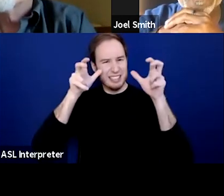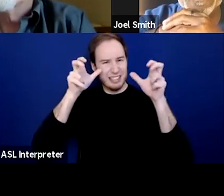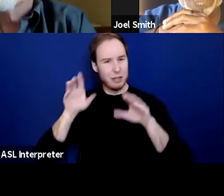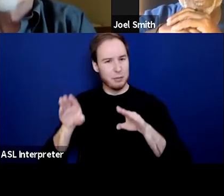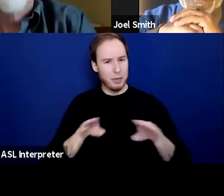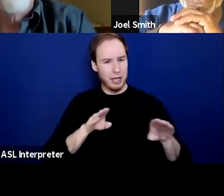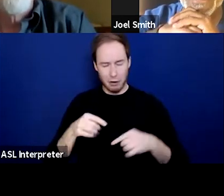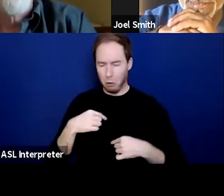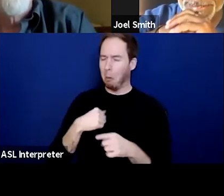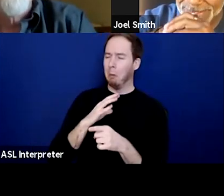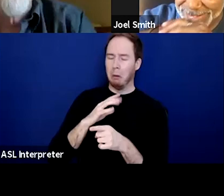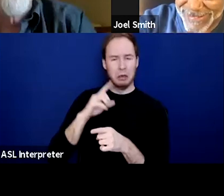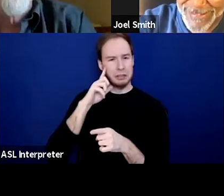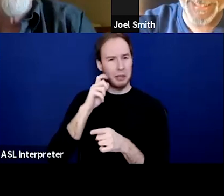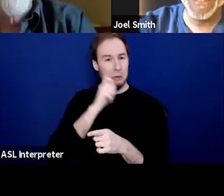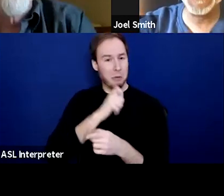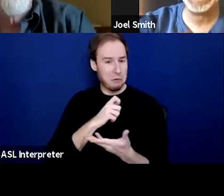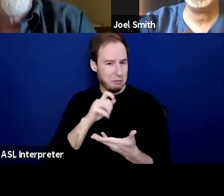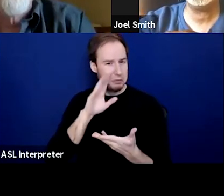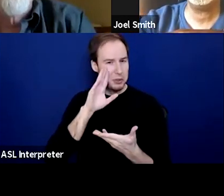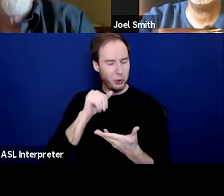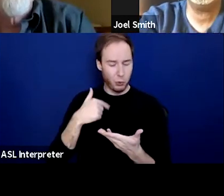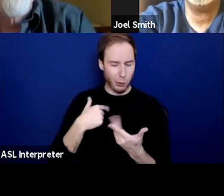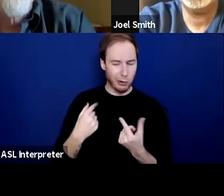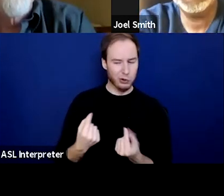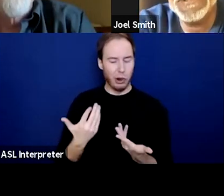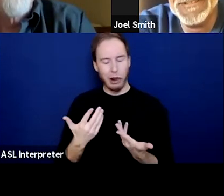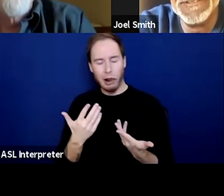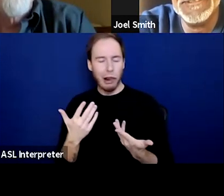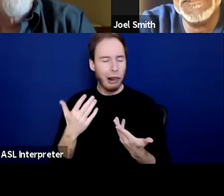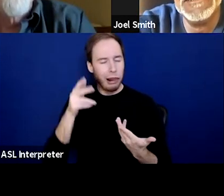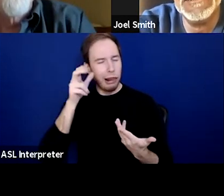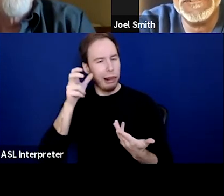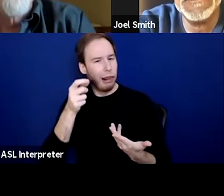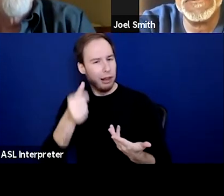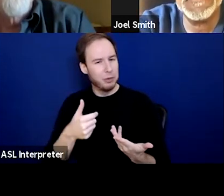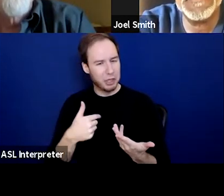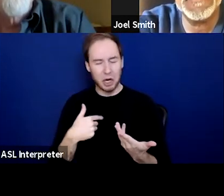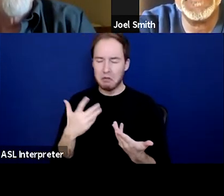because I knew a lot of the stuff I was doing was probably deviant behavior. And anyway, the course was great.